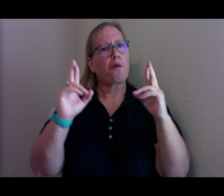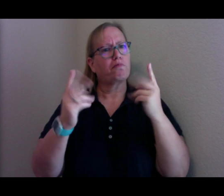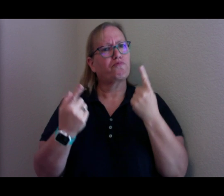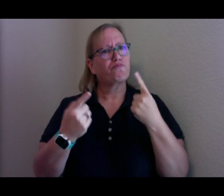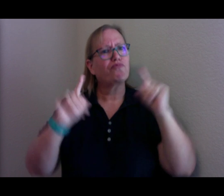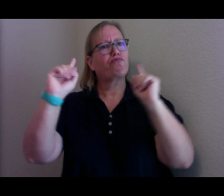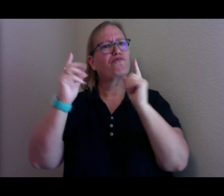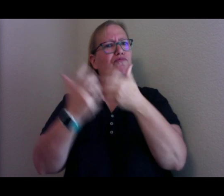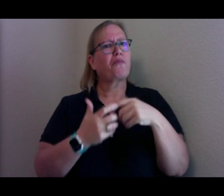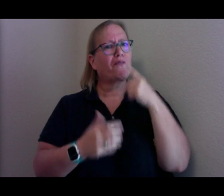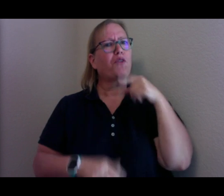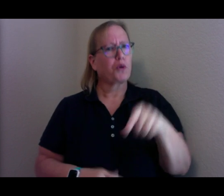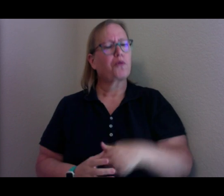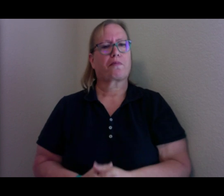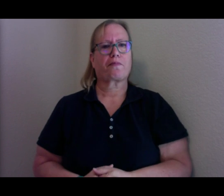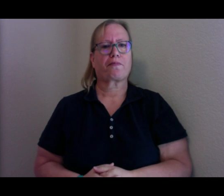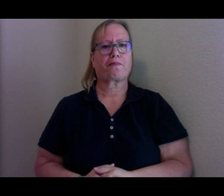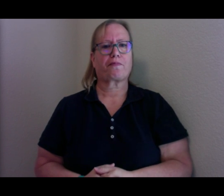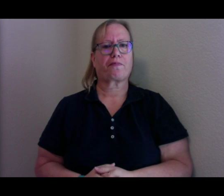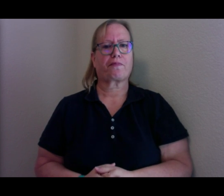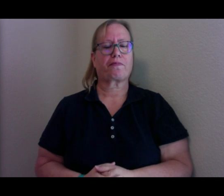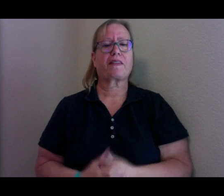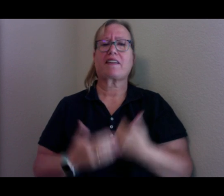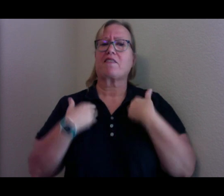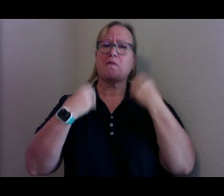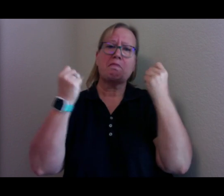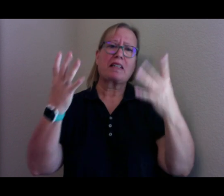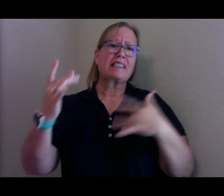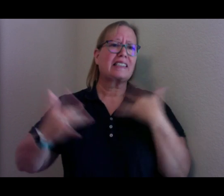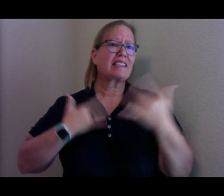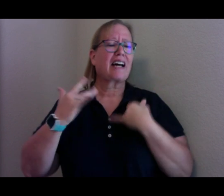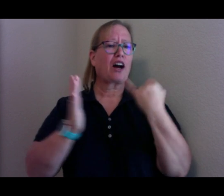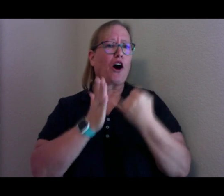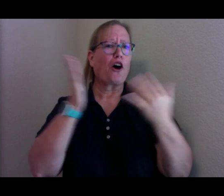We've got so many exciting artists to share with you and activities,